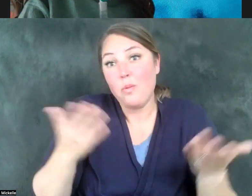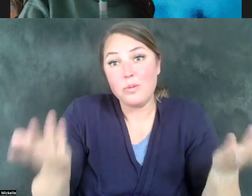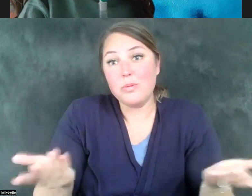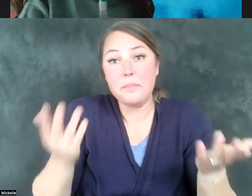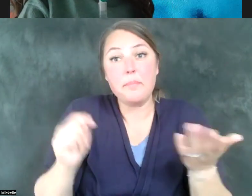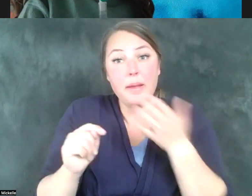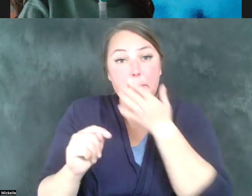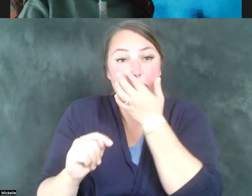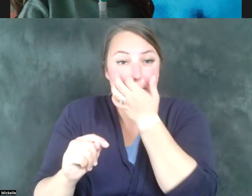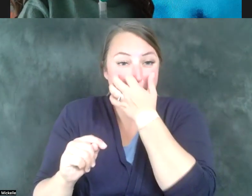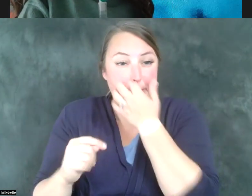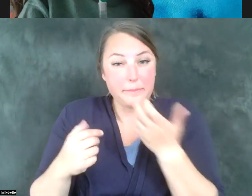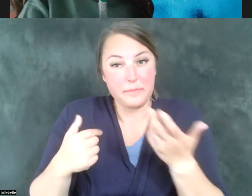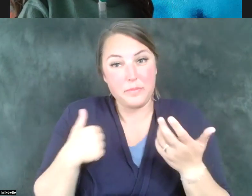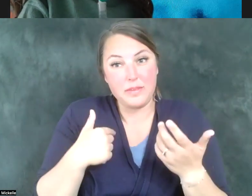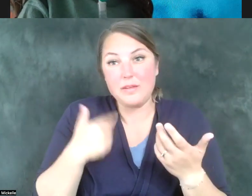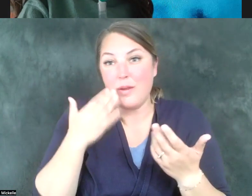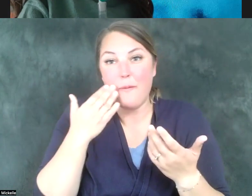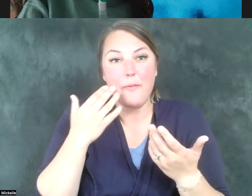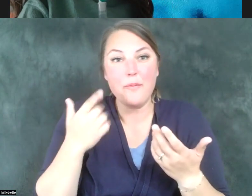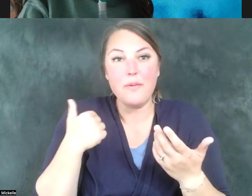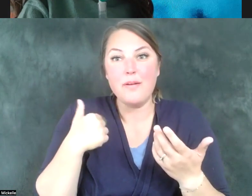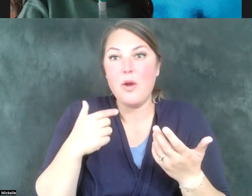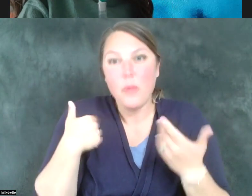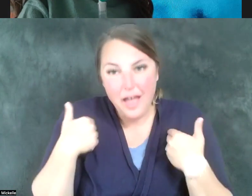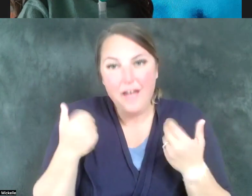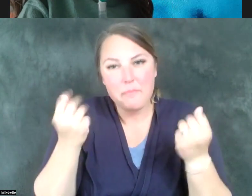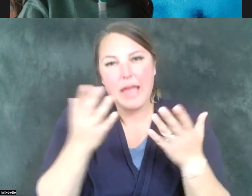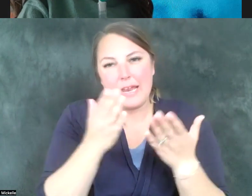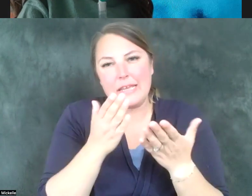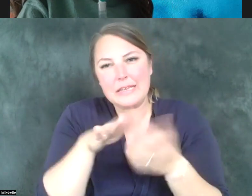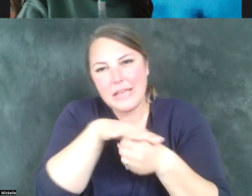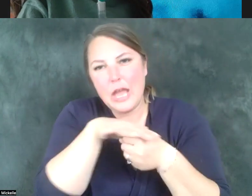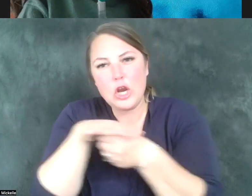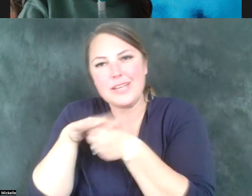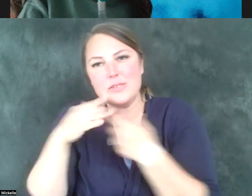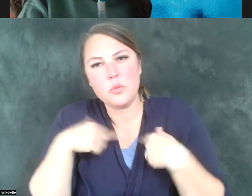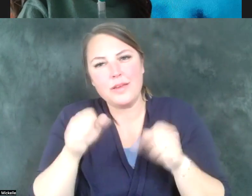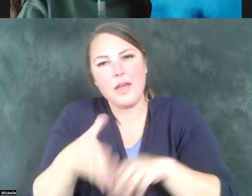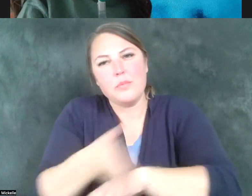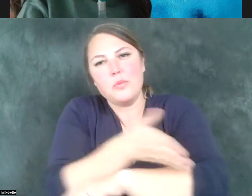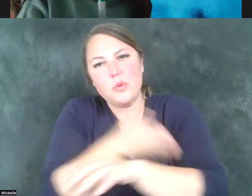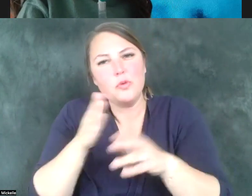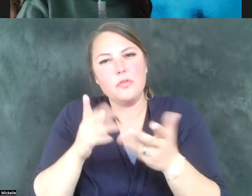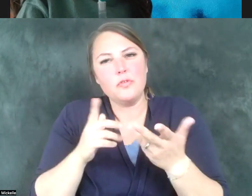that would advance the welfare of individuals struggling with disabilities and advance the welfare